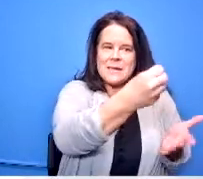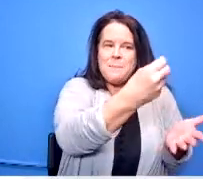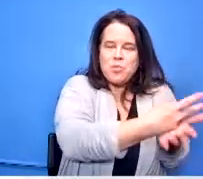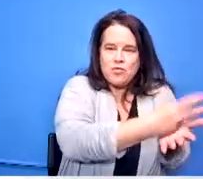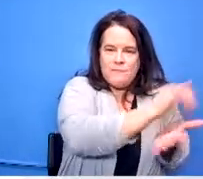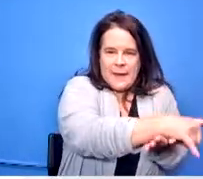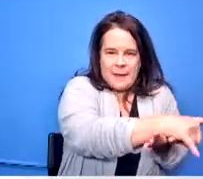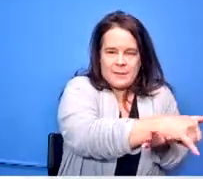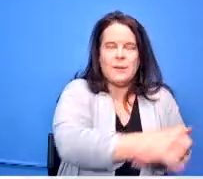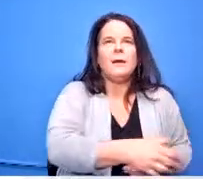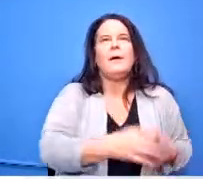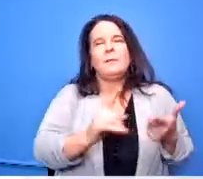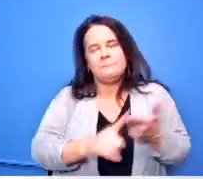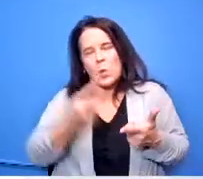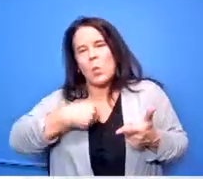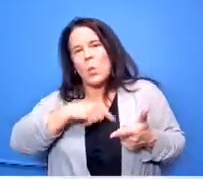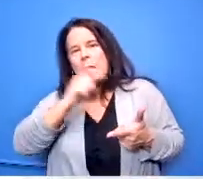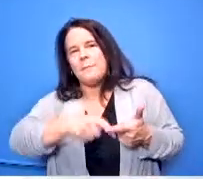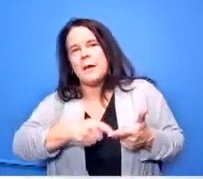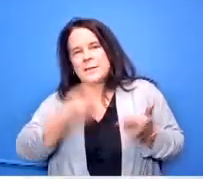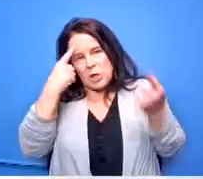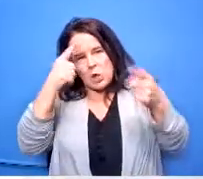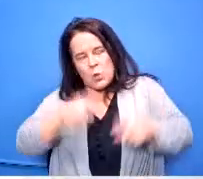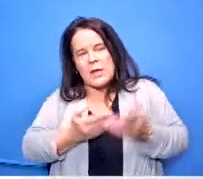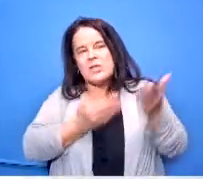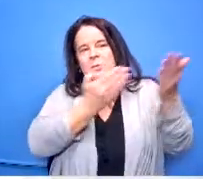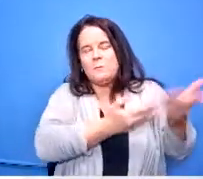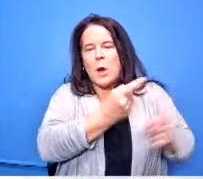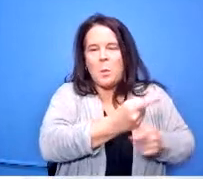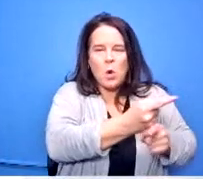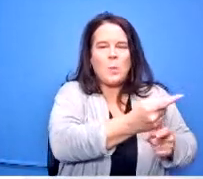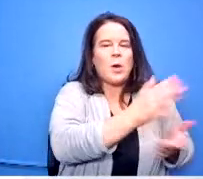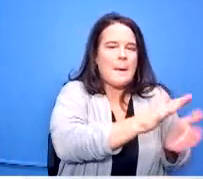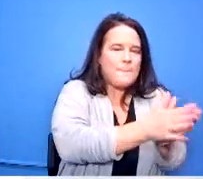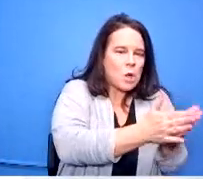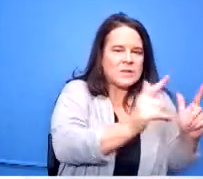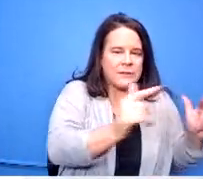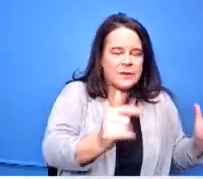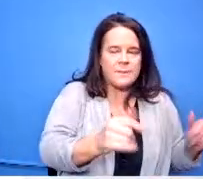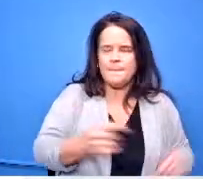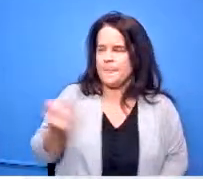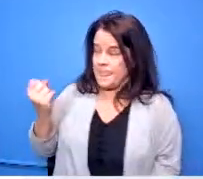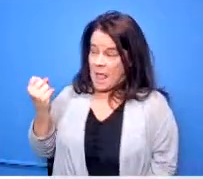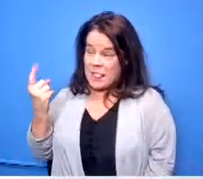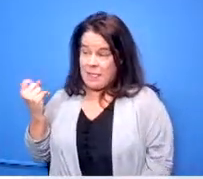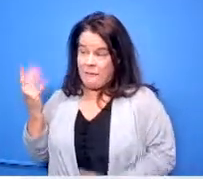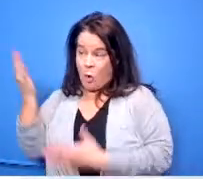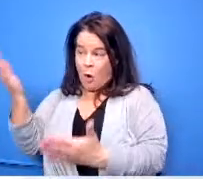provide appropriate textbooks materials so 11 are offered how many how many kids are taking these